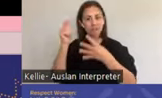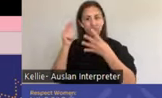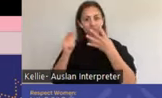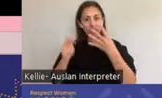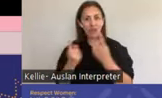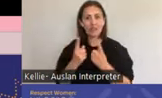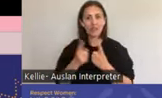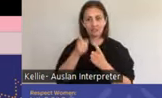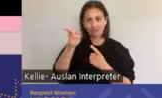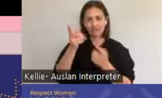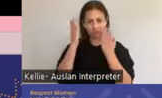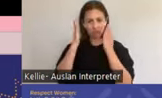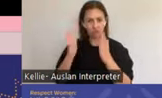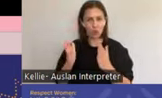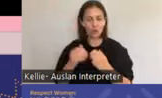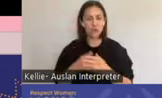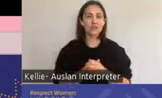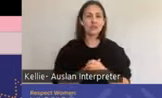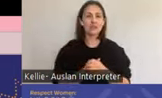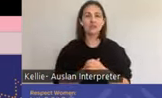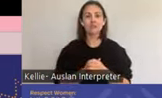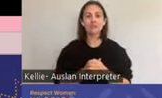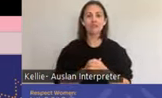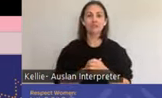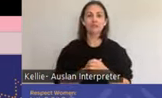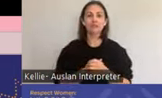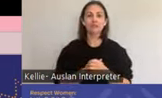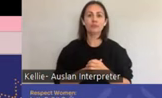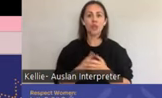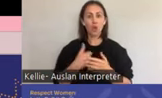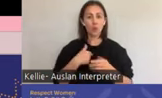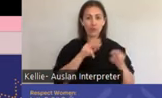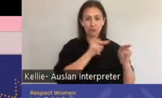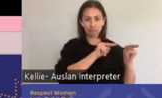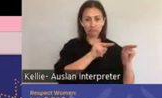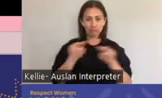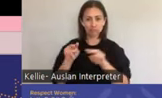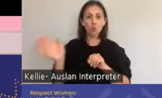In addition, suggested indiactors and data sources for monitoring impact have been provided.